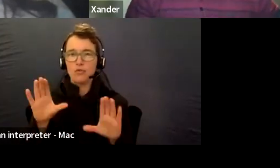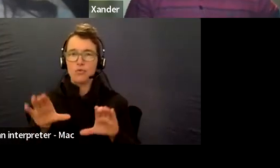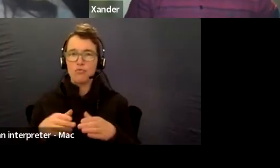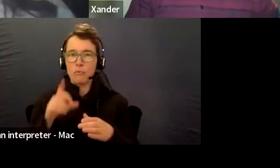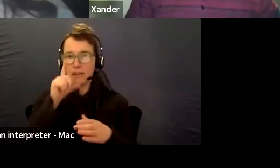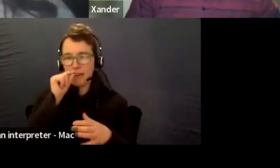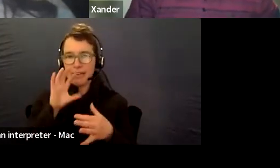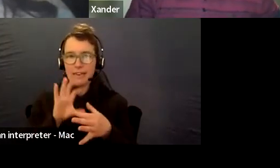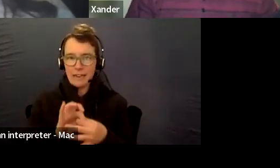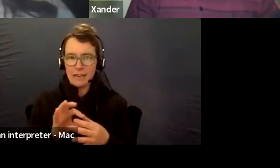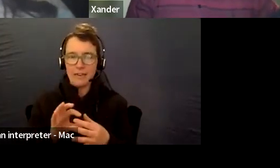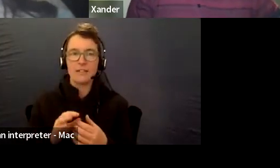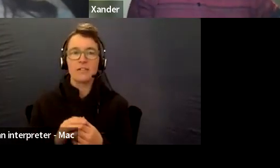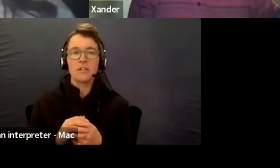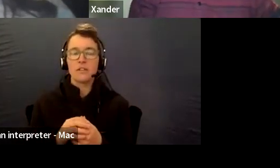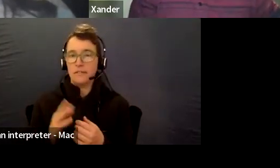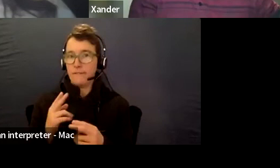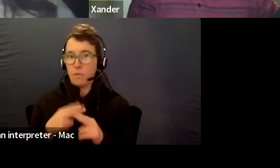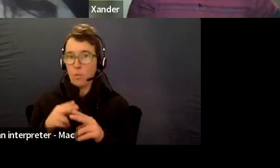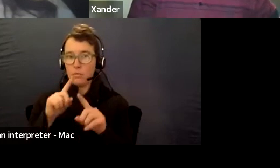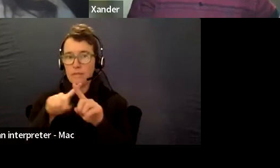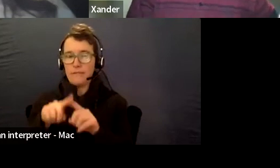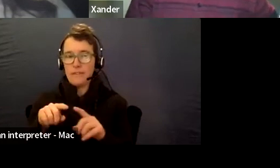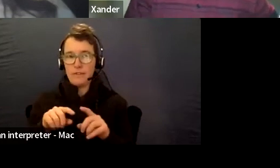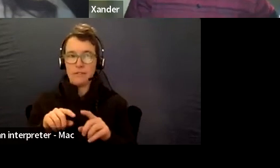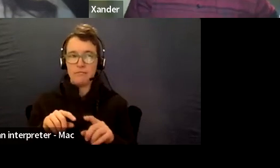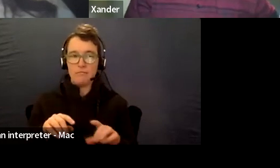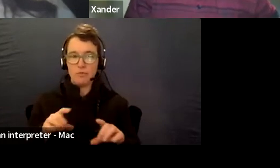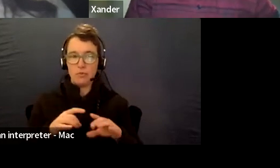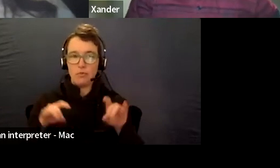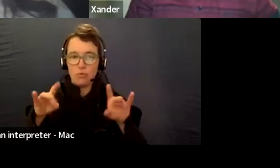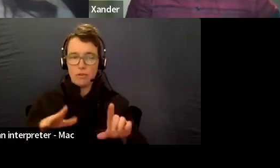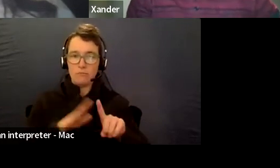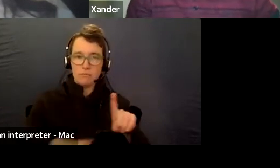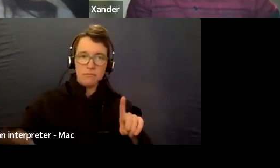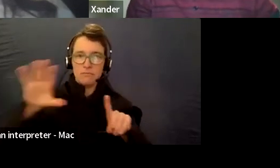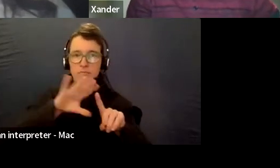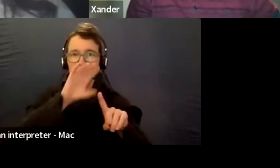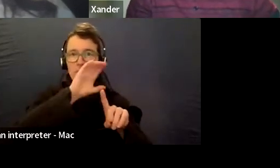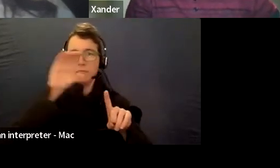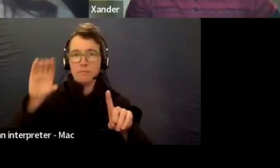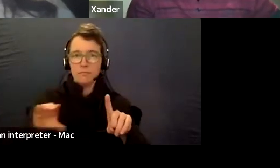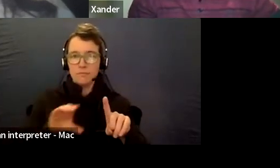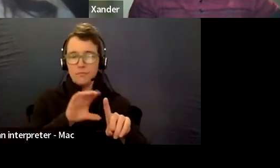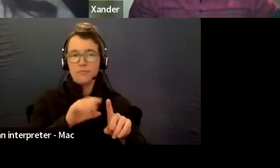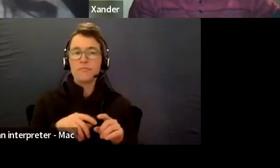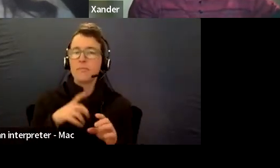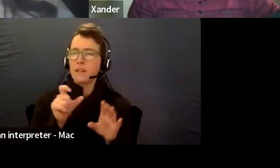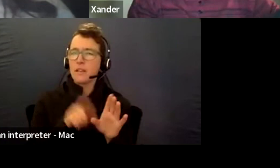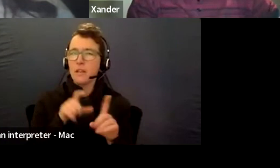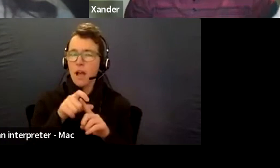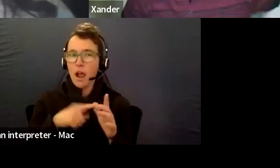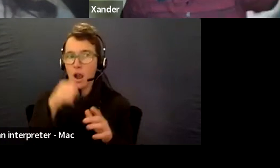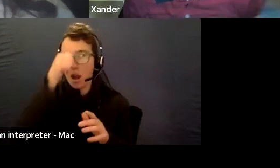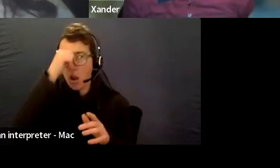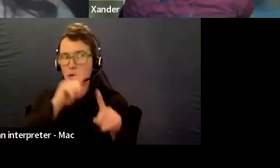So this is across the different states and territories and groups and organizations that side and knows very well that you might like to connect with.